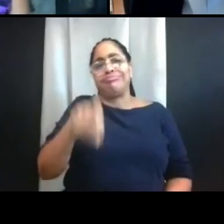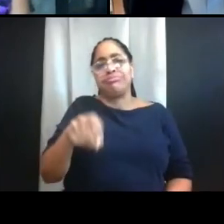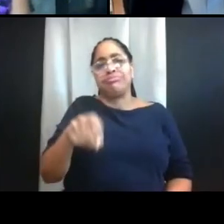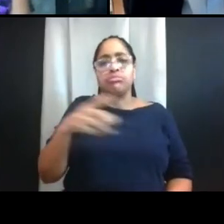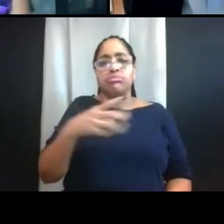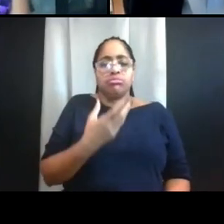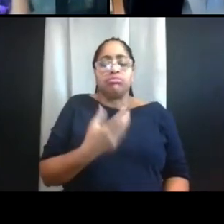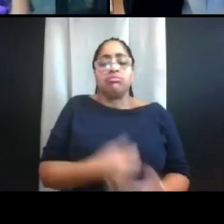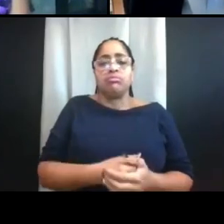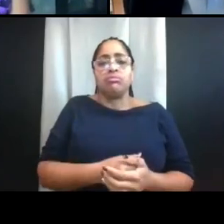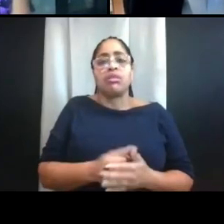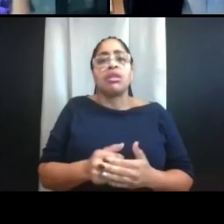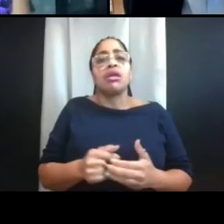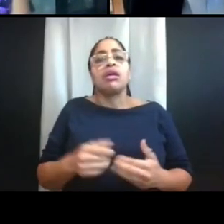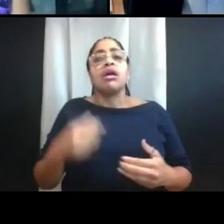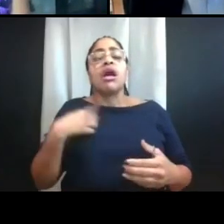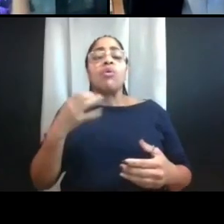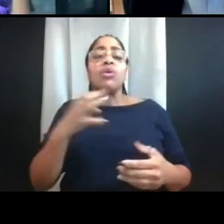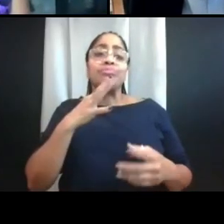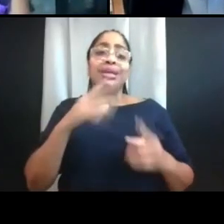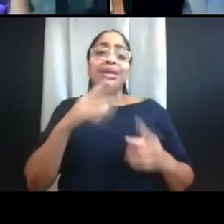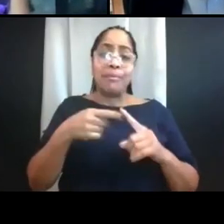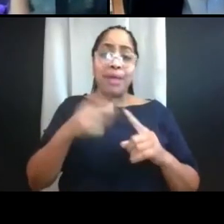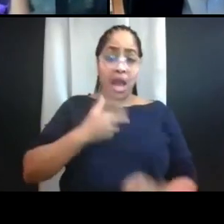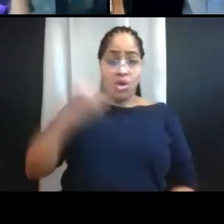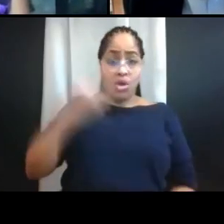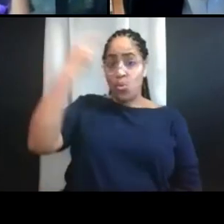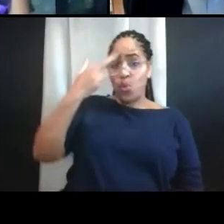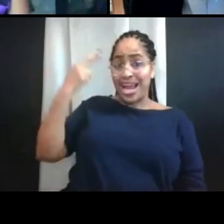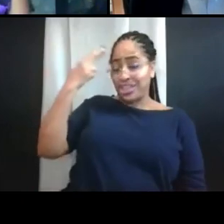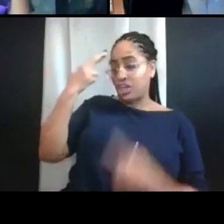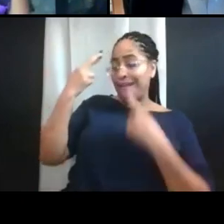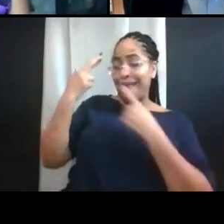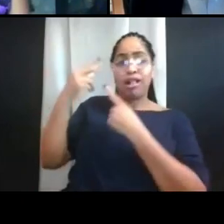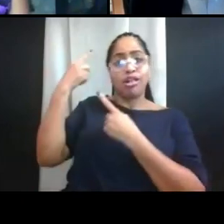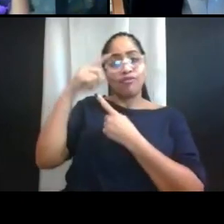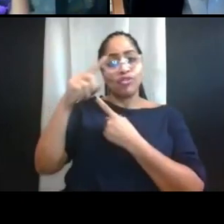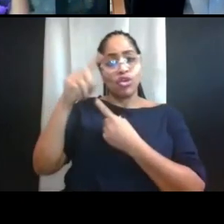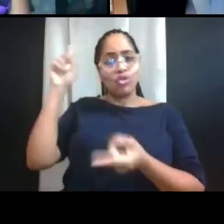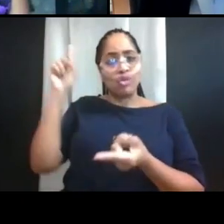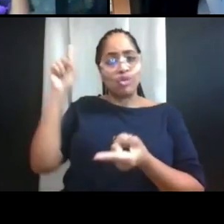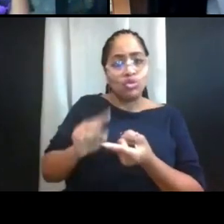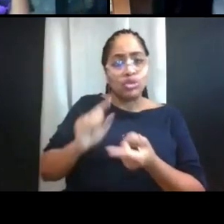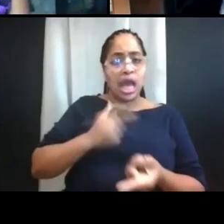I wanna speak a little bit about the rationale for reducing density in the residence halls.